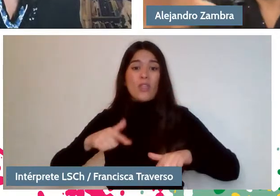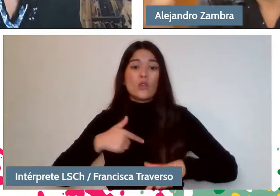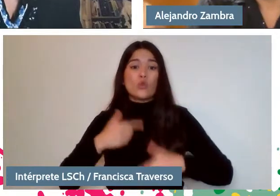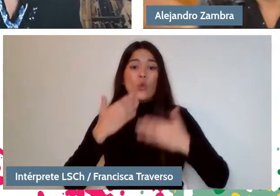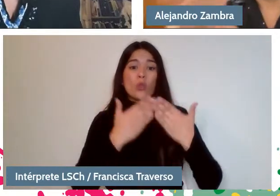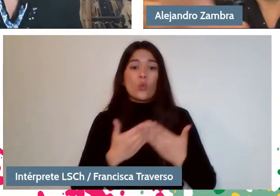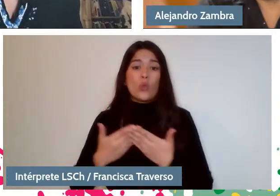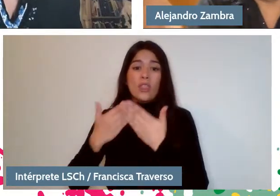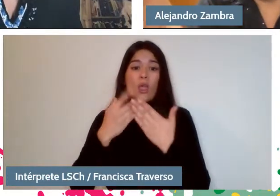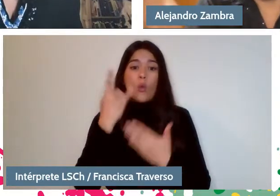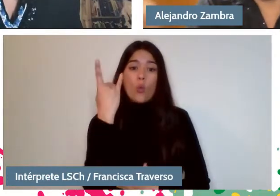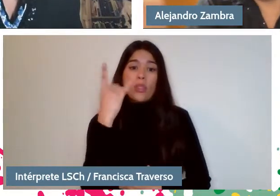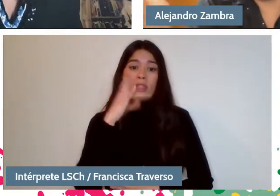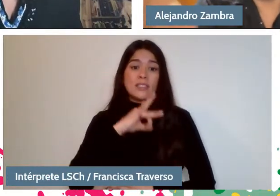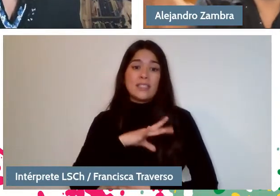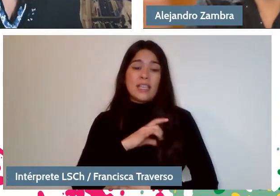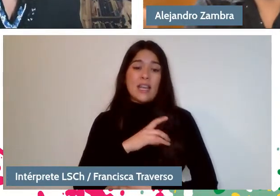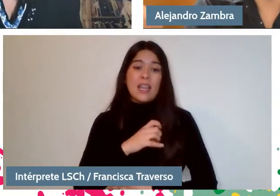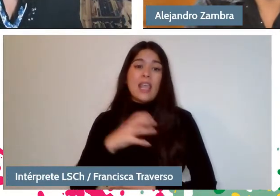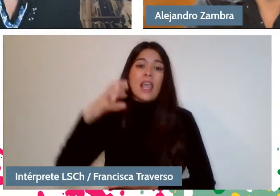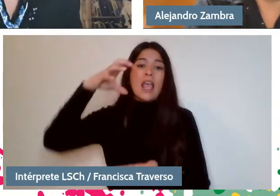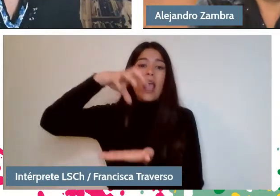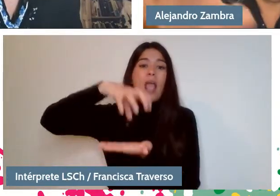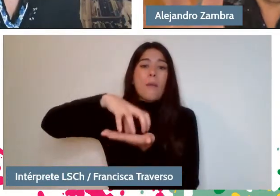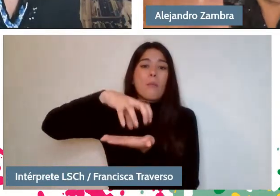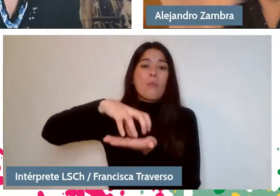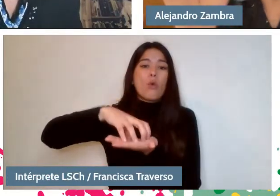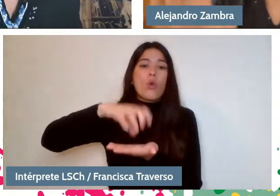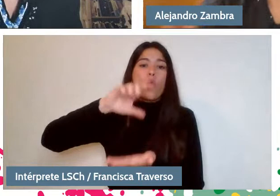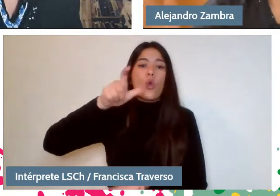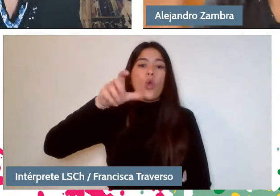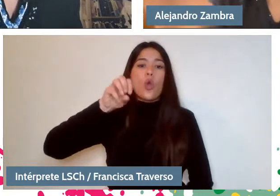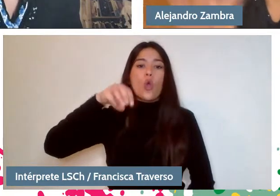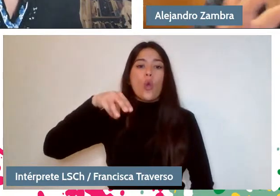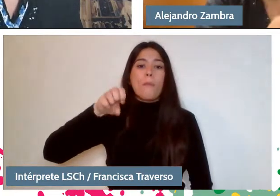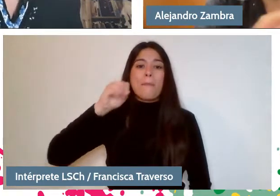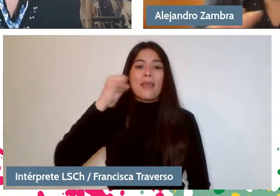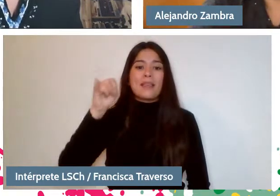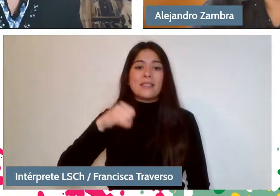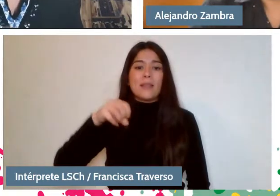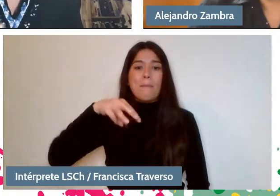In the Gomez Millas campus. The gender and culture department was already there.